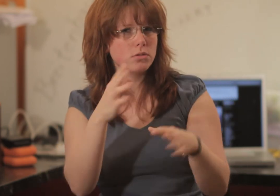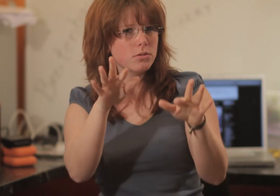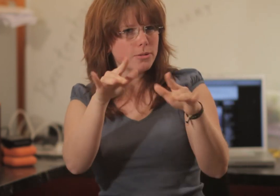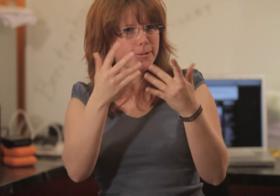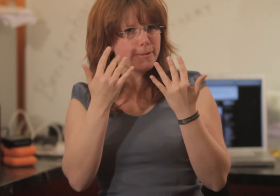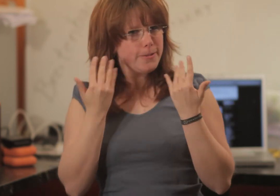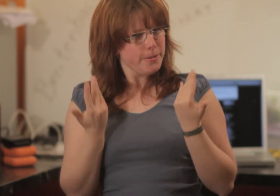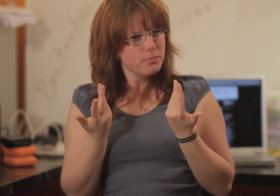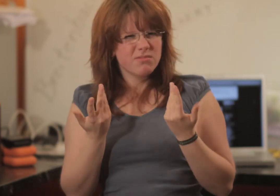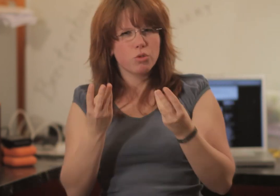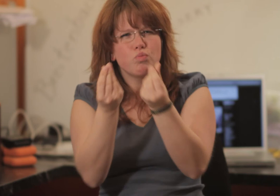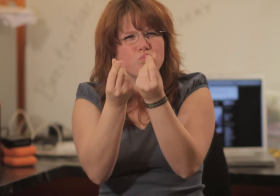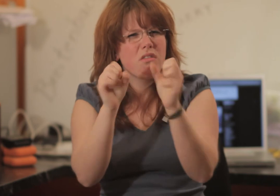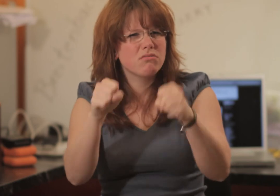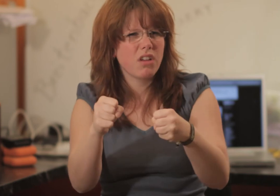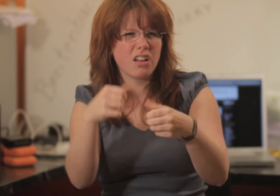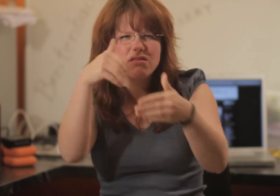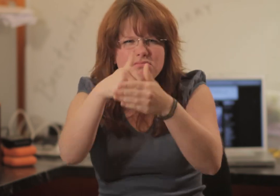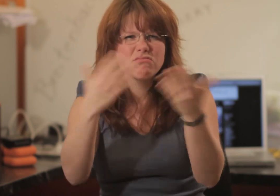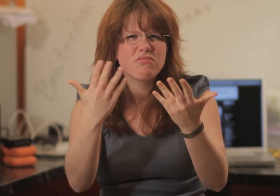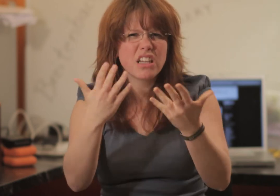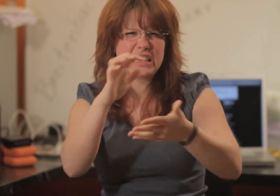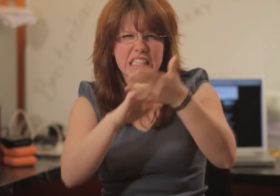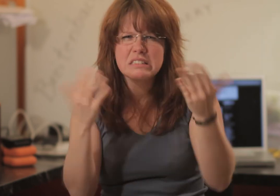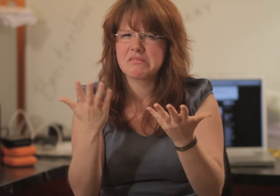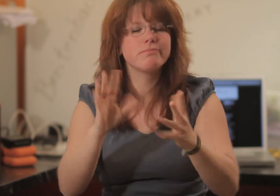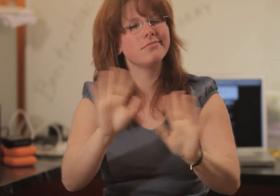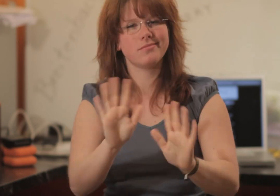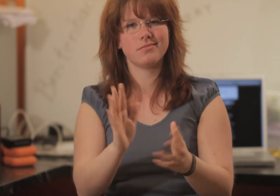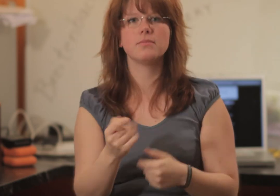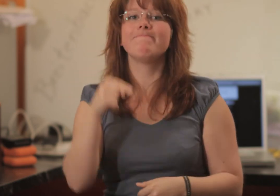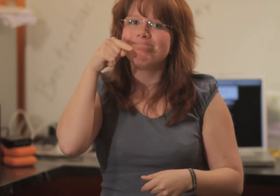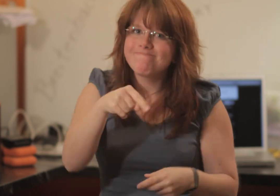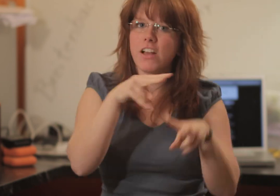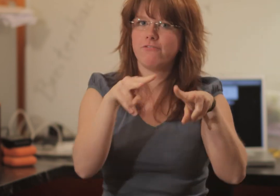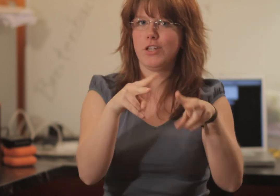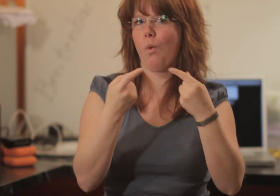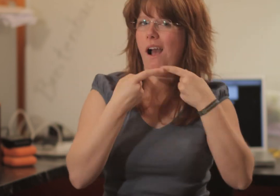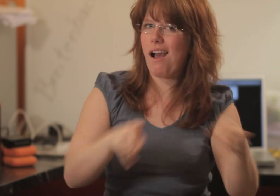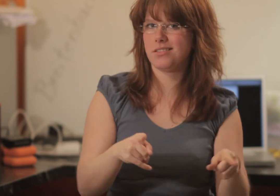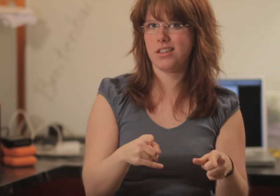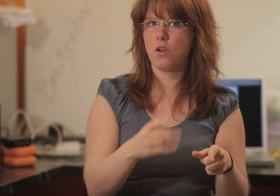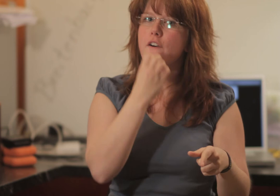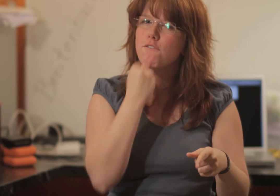Most hearing impaired people won't get the music or its lyrical content. Our video is different. Our video is different.